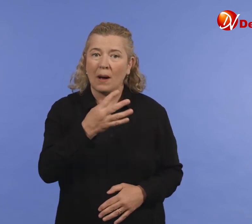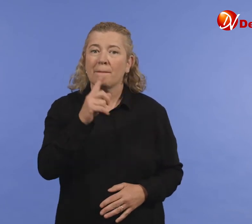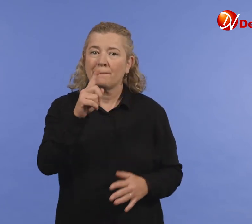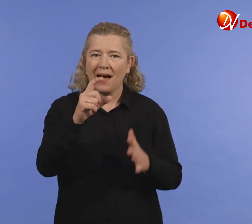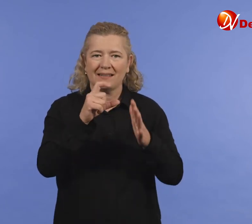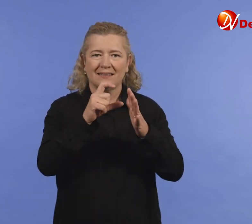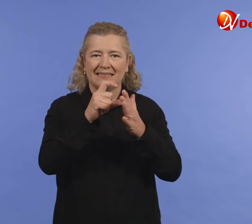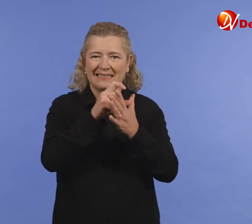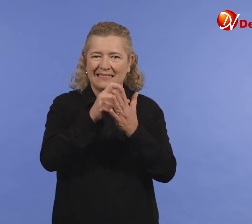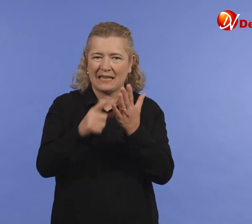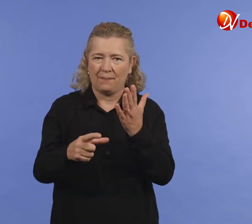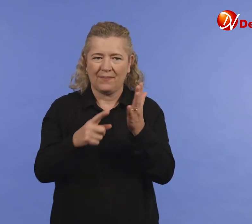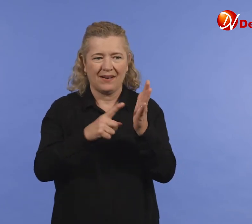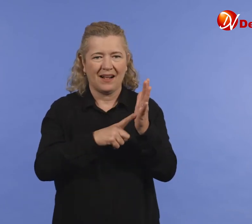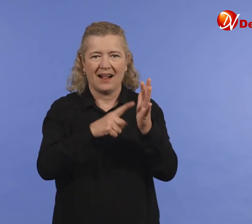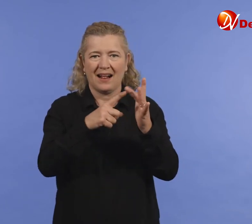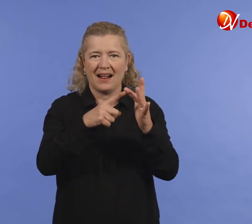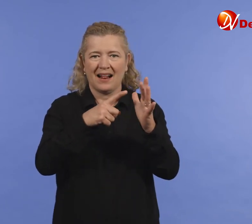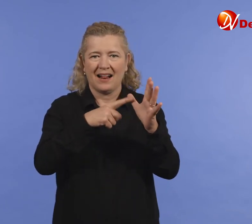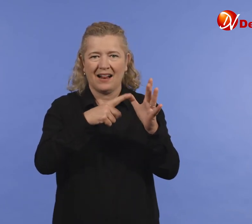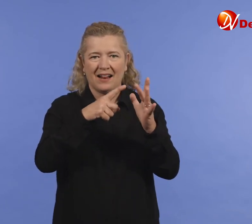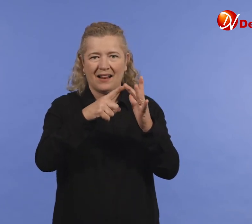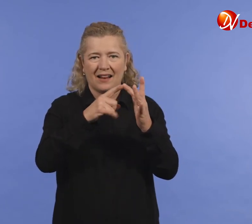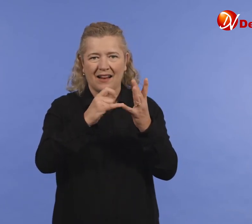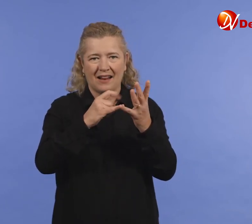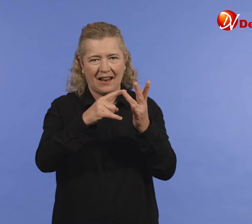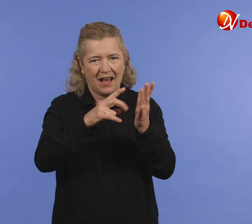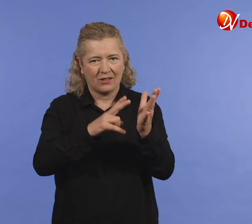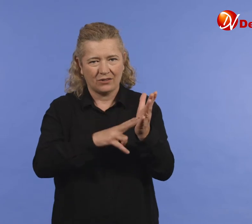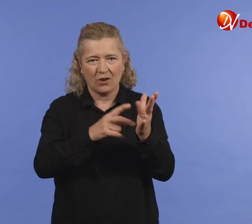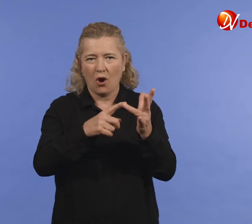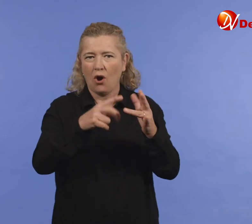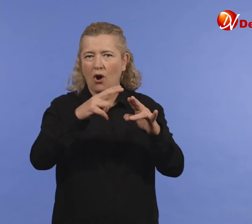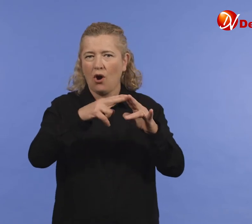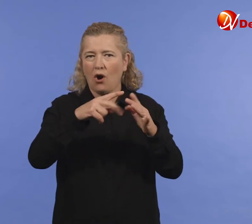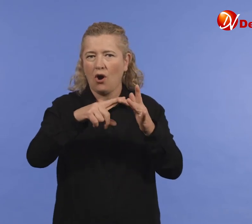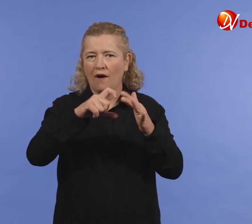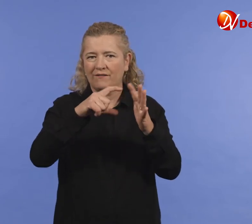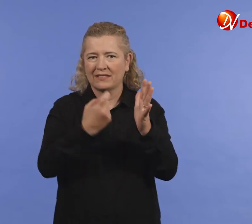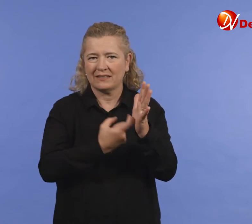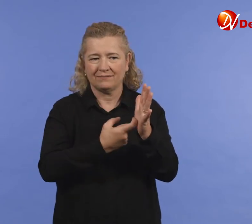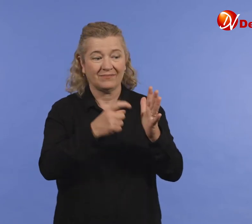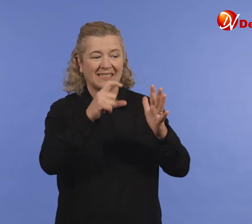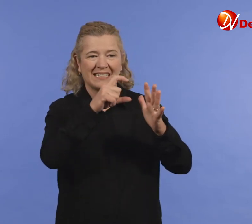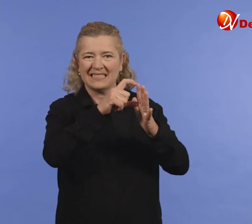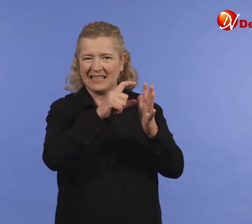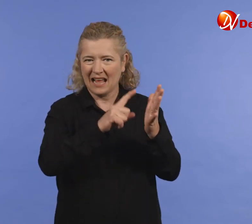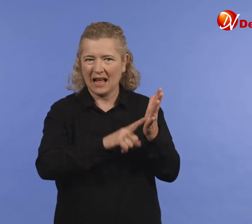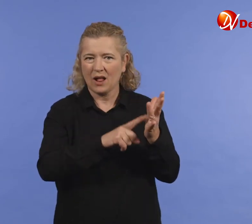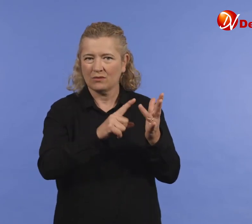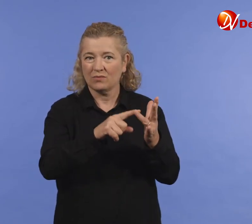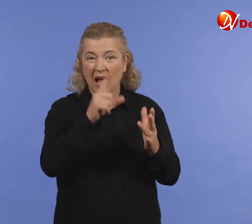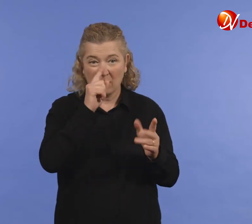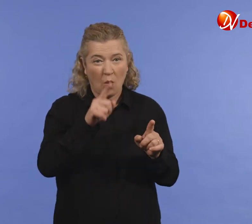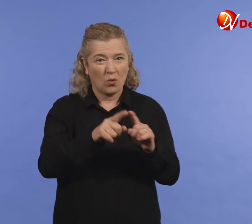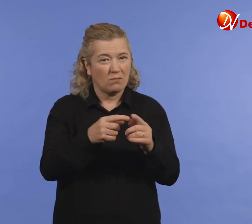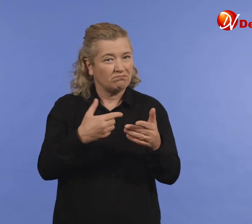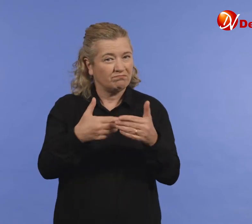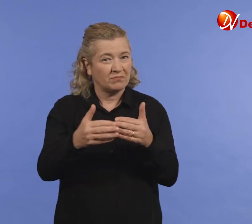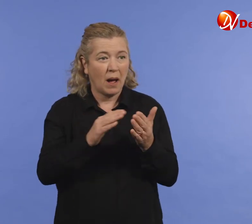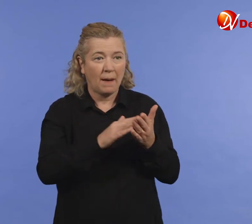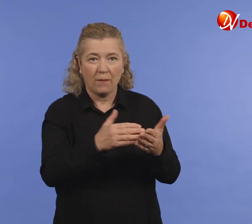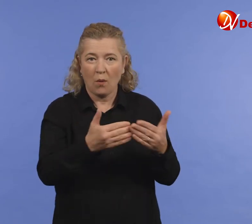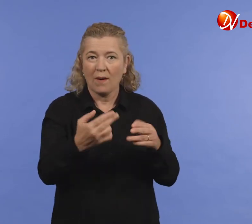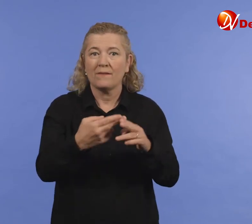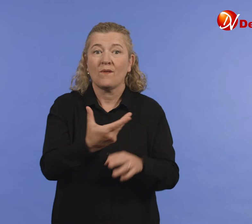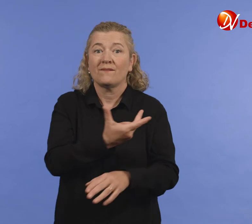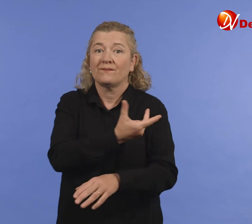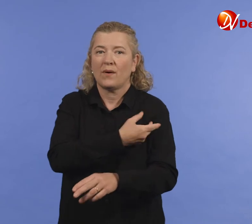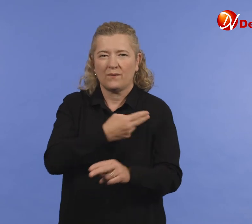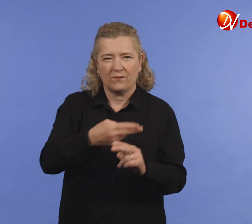In rare cases, a Disability Liaison Officer (DLO) can also help organise vaccination